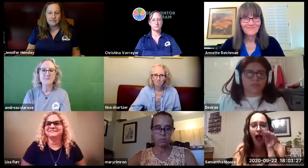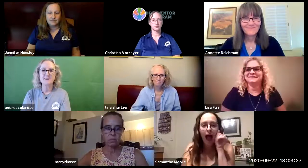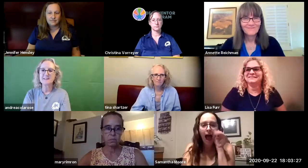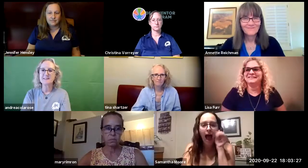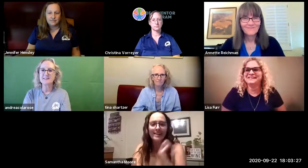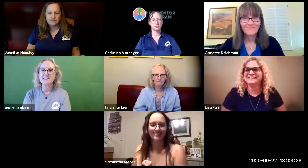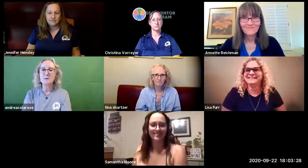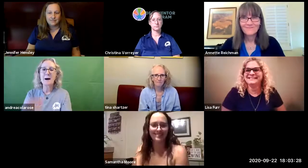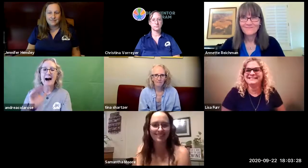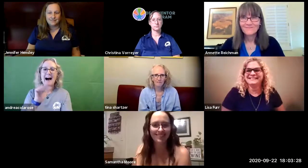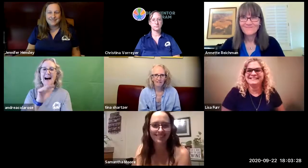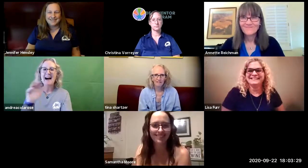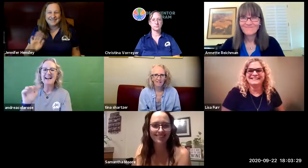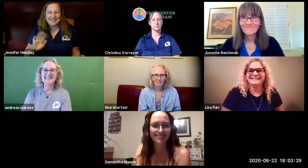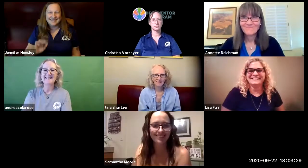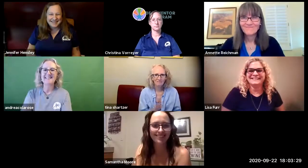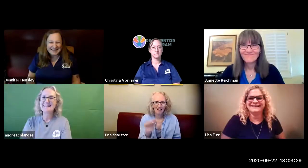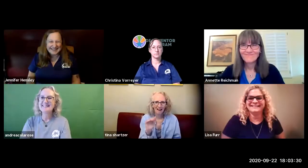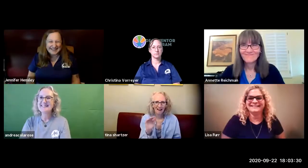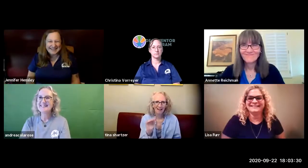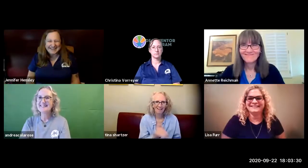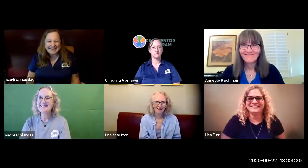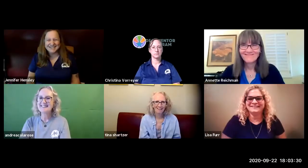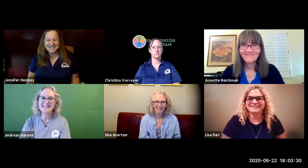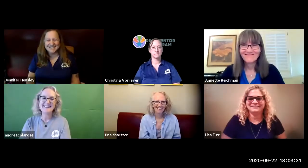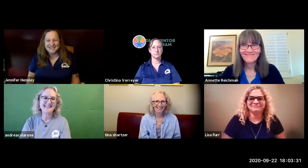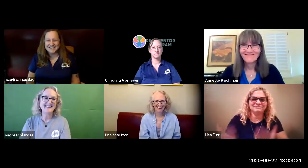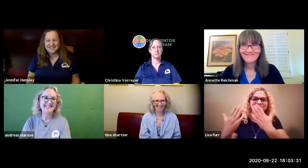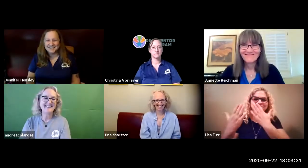please and thank you bye